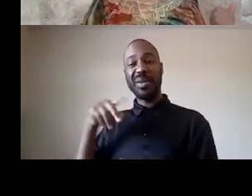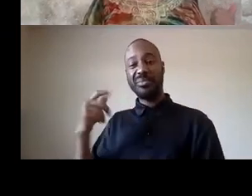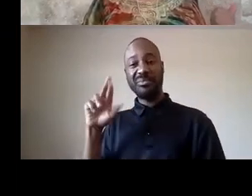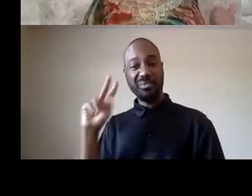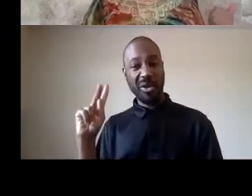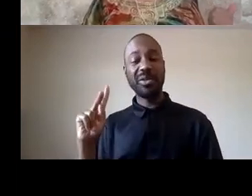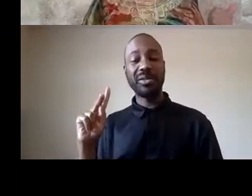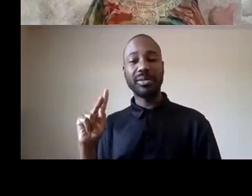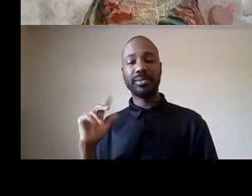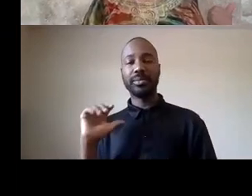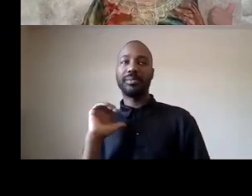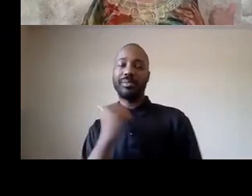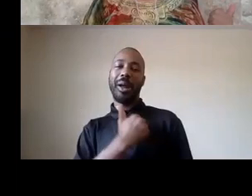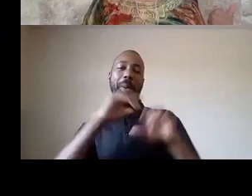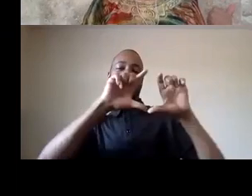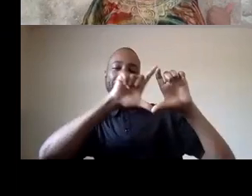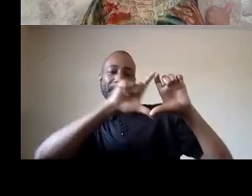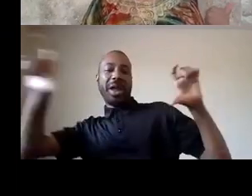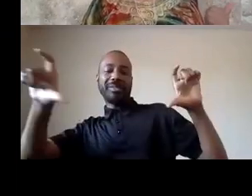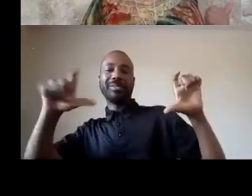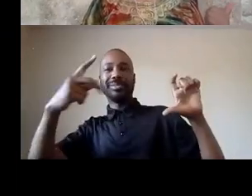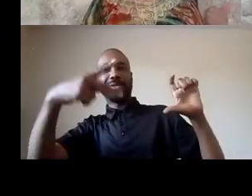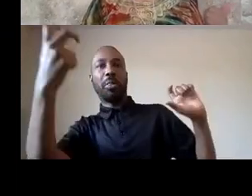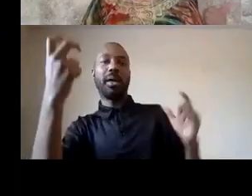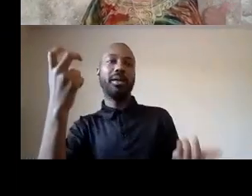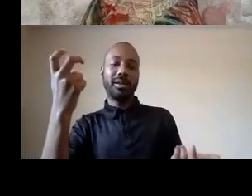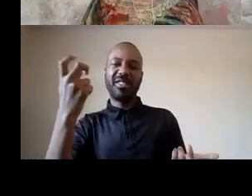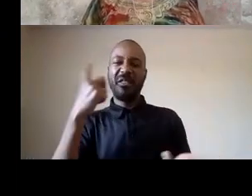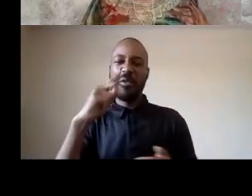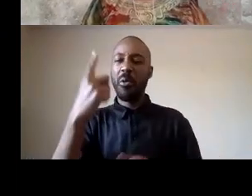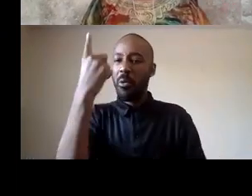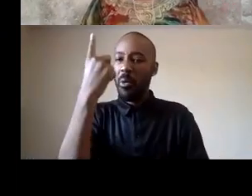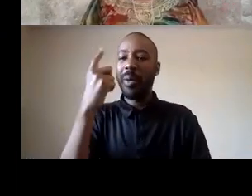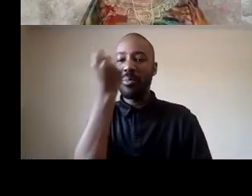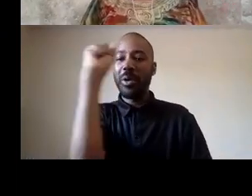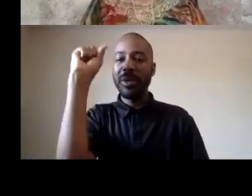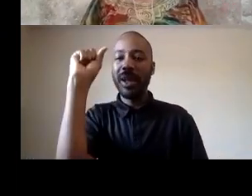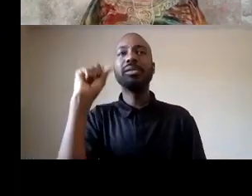um protests and so we said let's have an arts day where we make new banners and